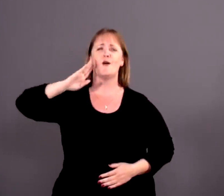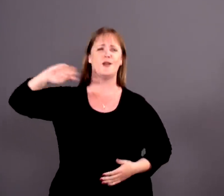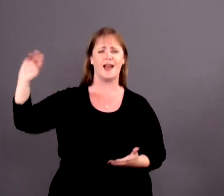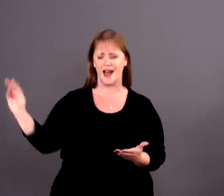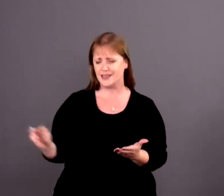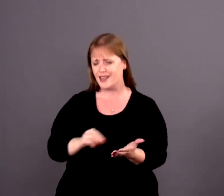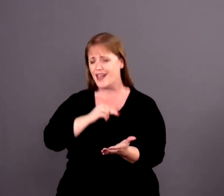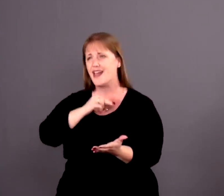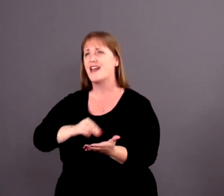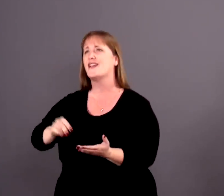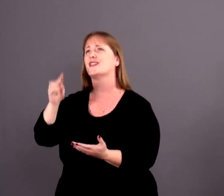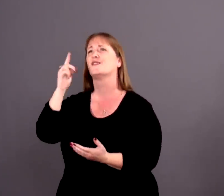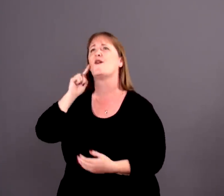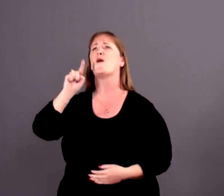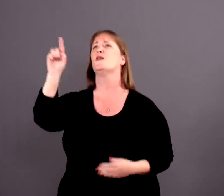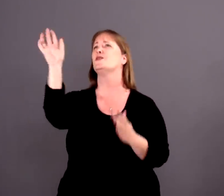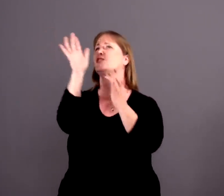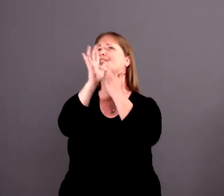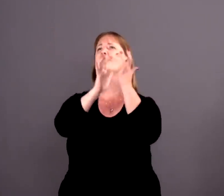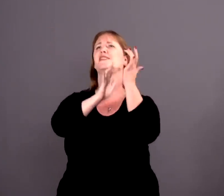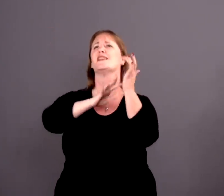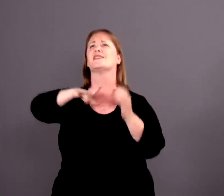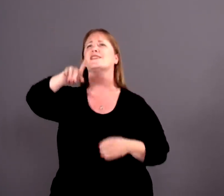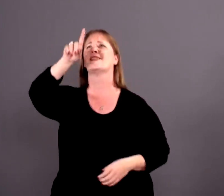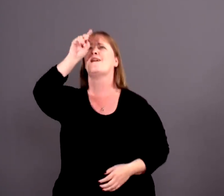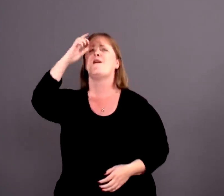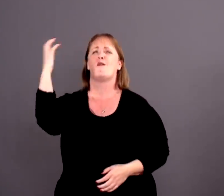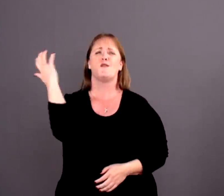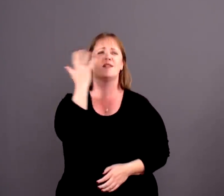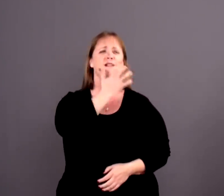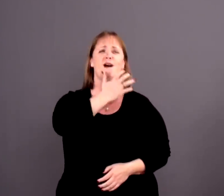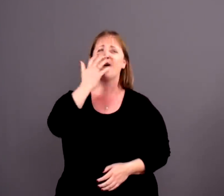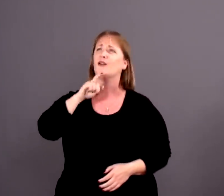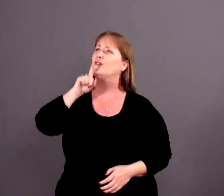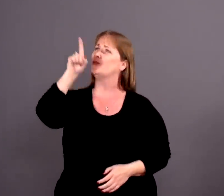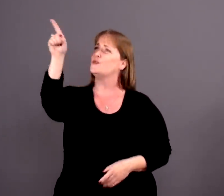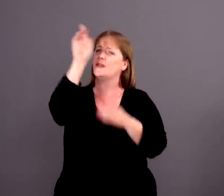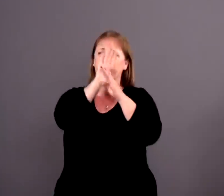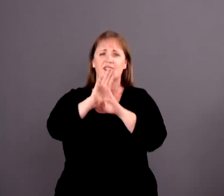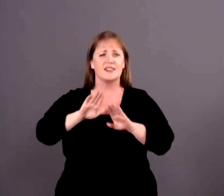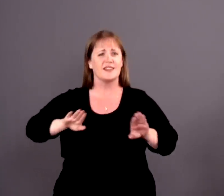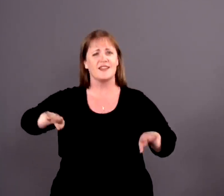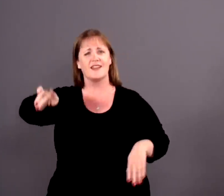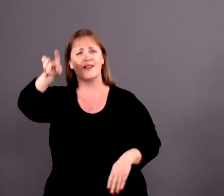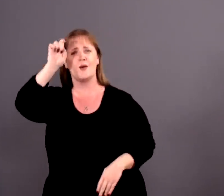Will I dance for you Jesus? Or in awe of you be still?